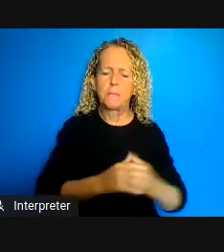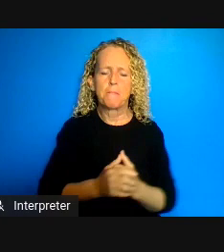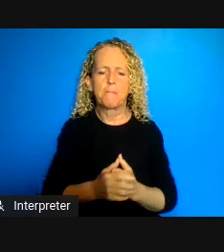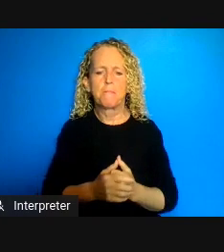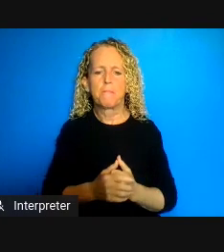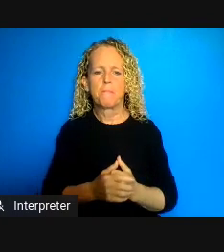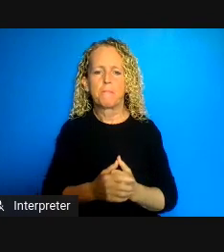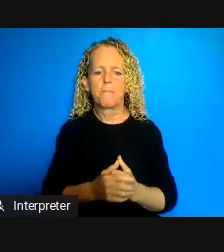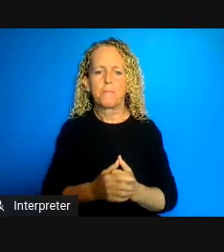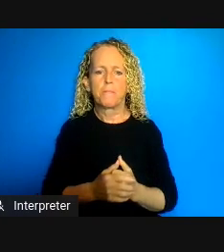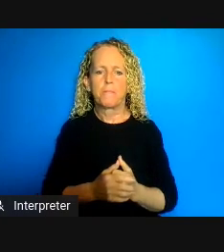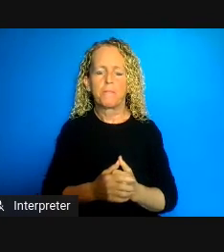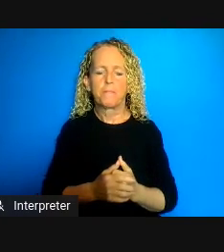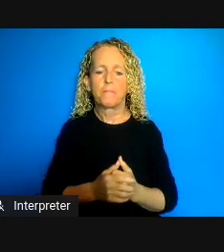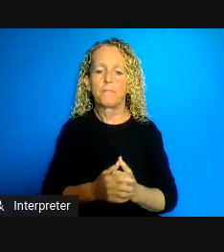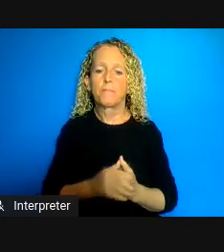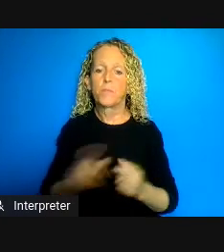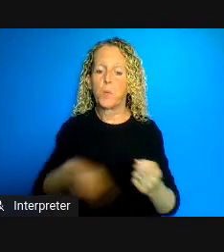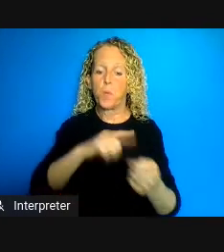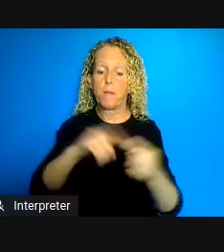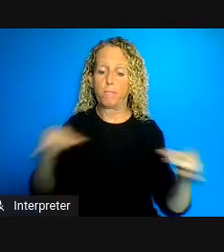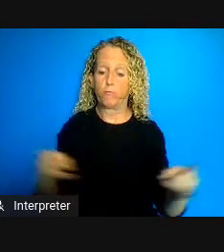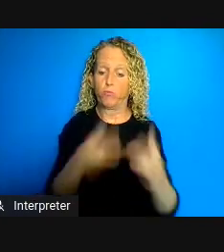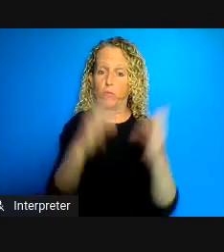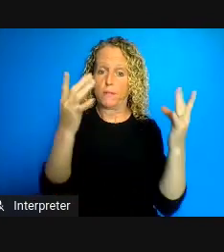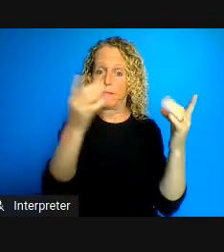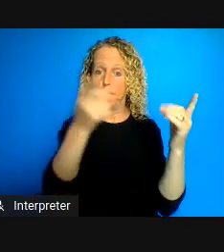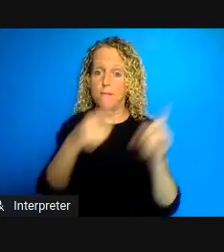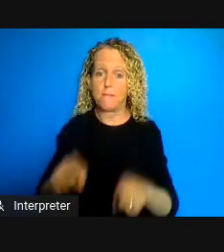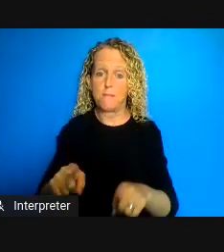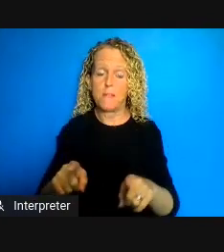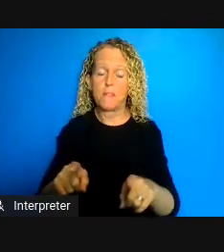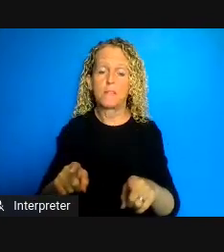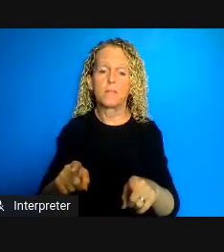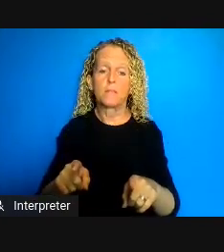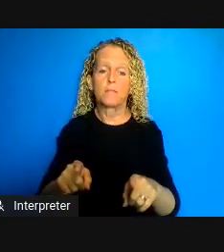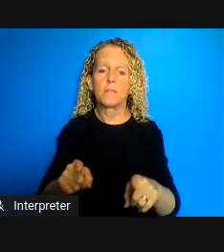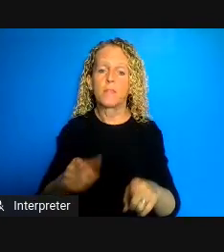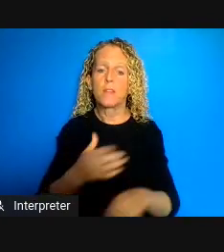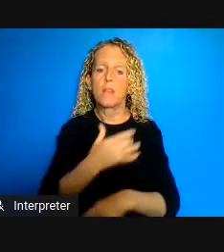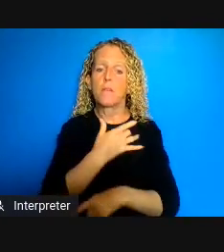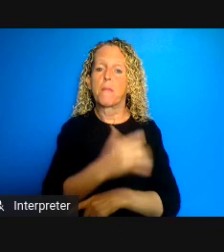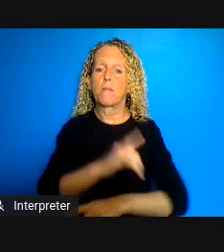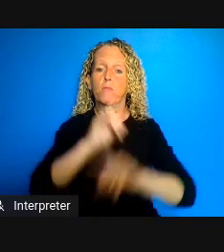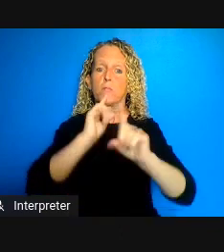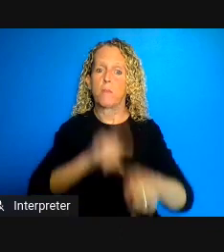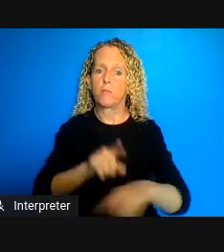such a crisis the response is expected to be very swift and very strong in all